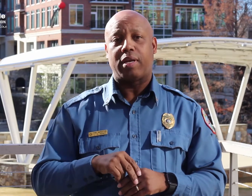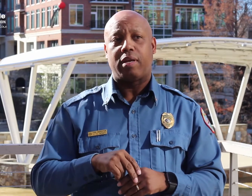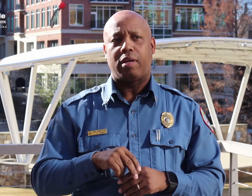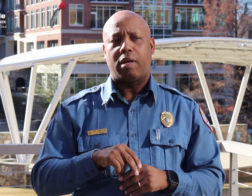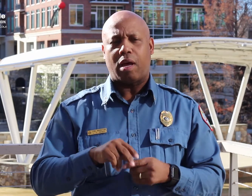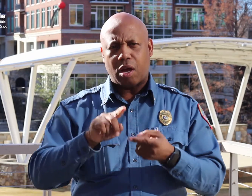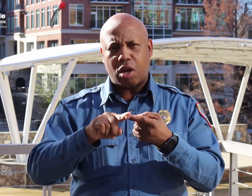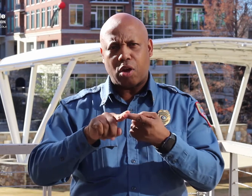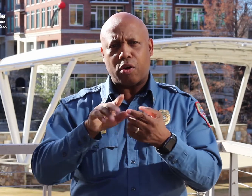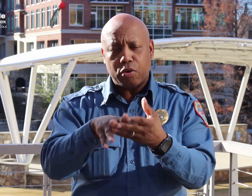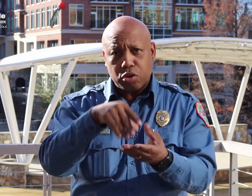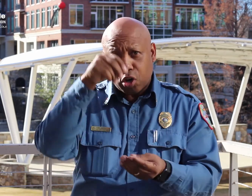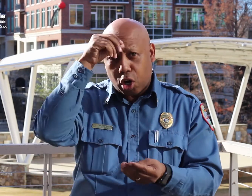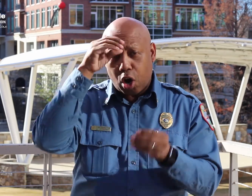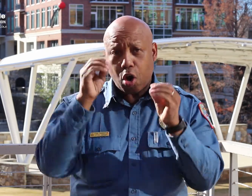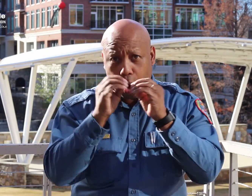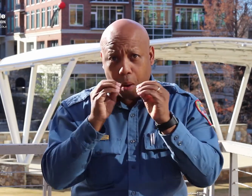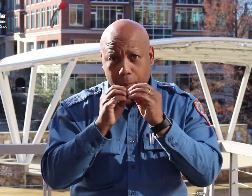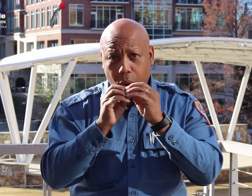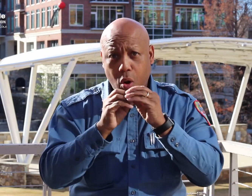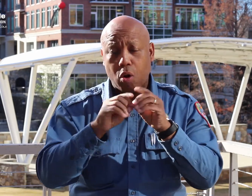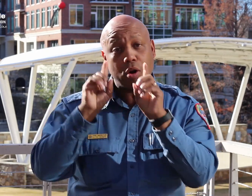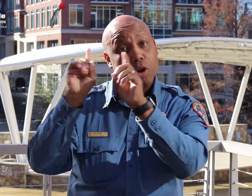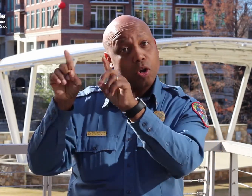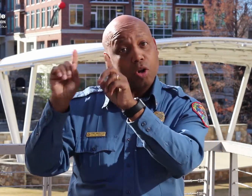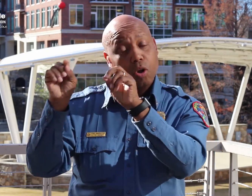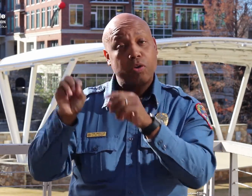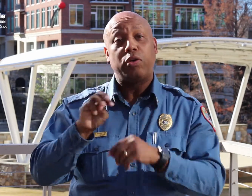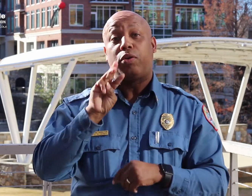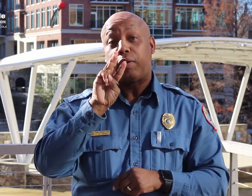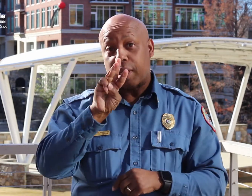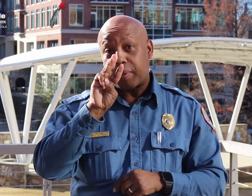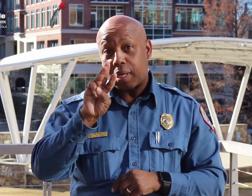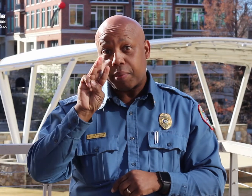to learn more, go to